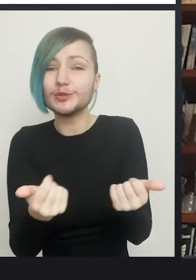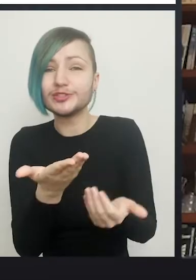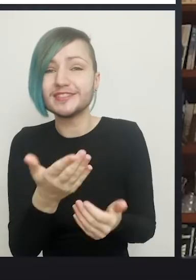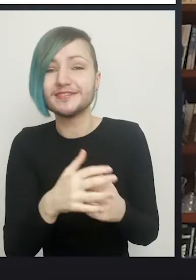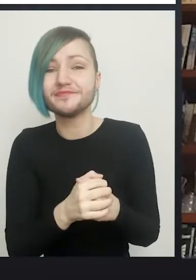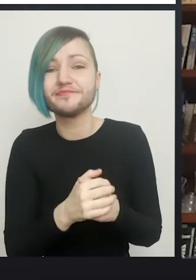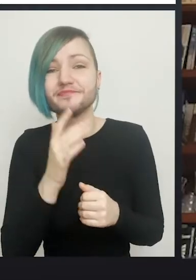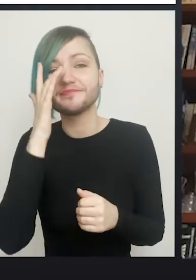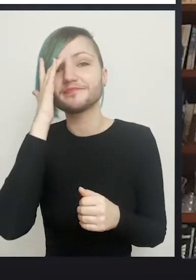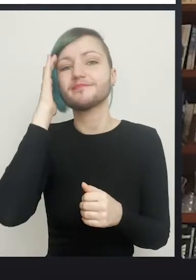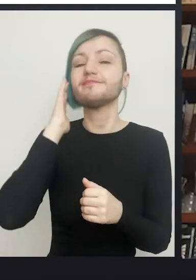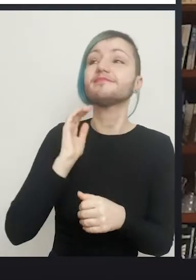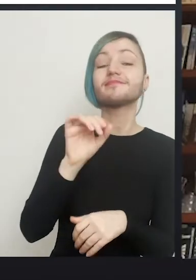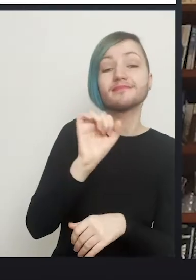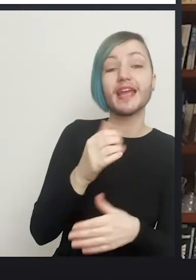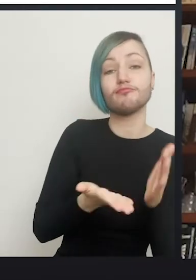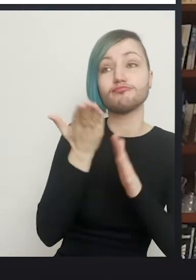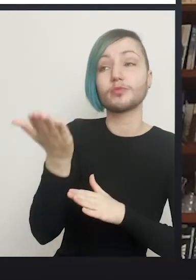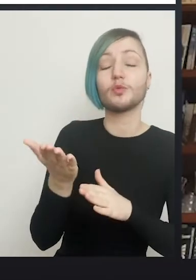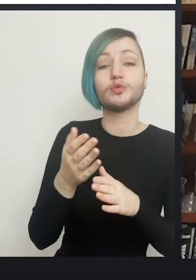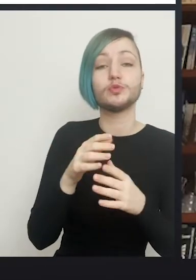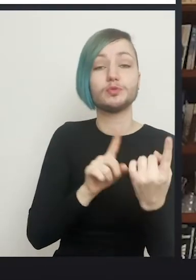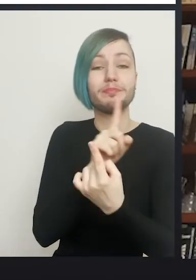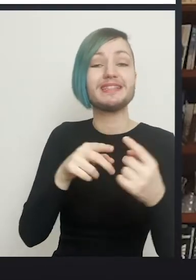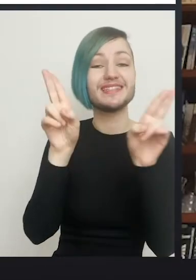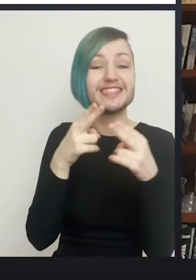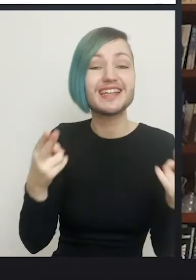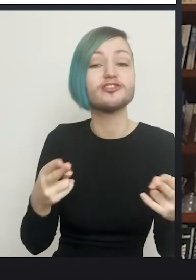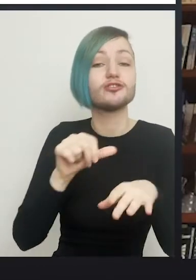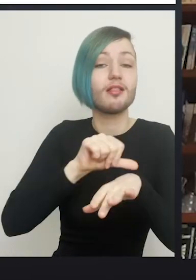When you go to international surgical meetings of people who do these operations,